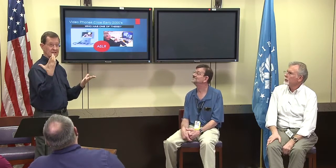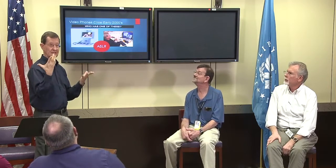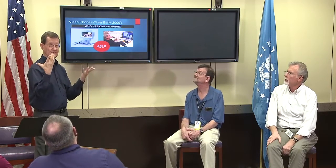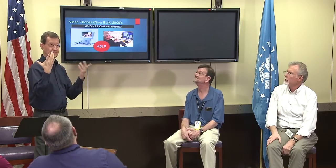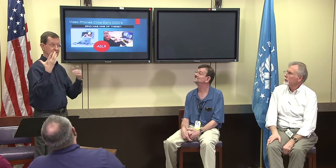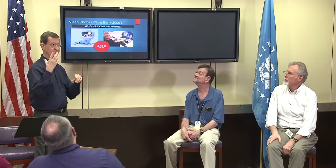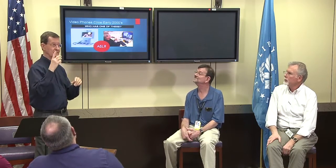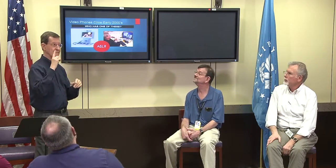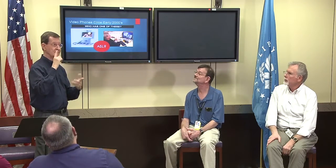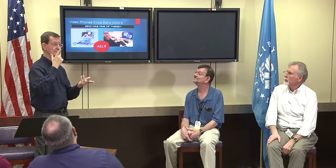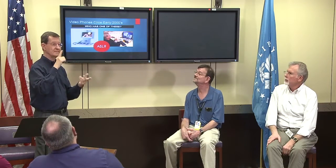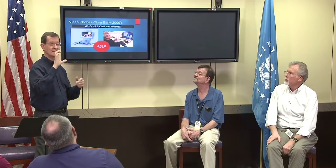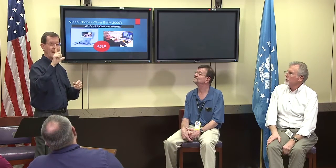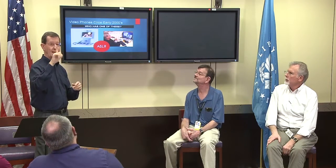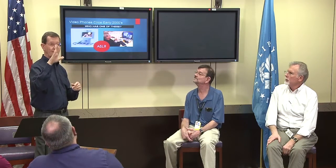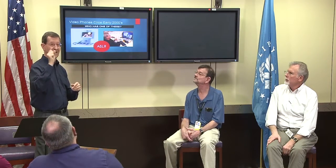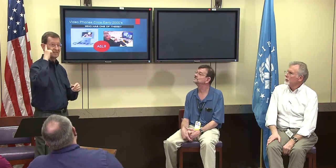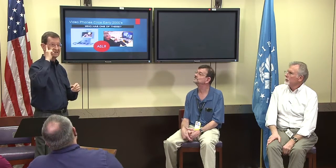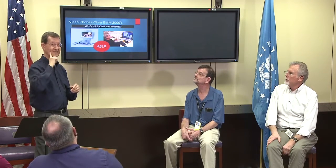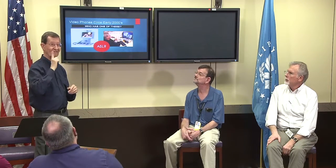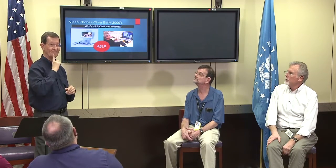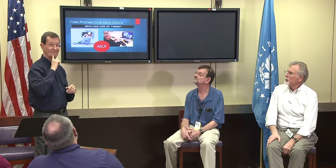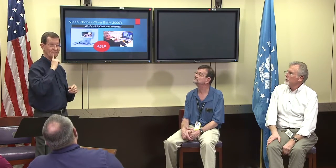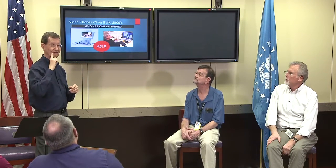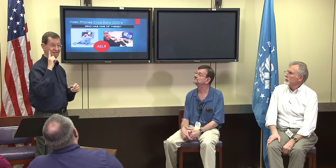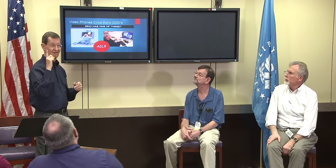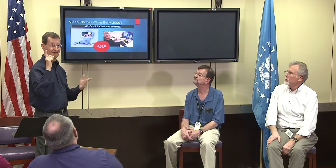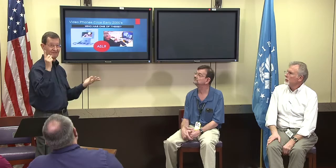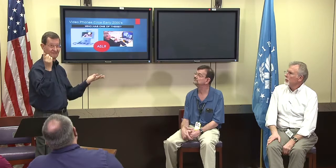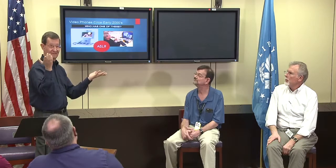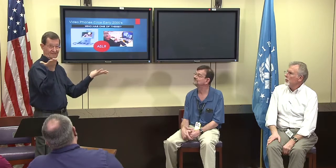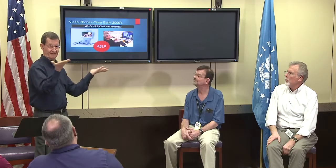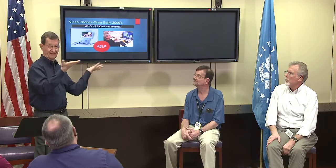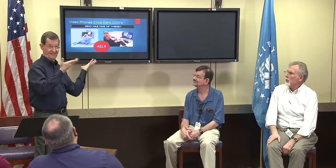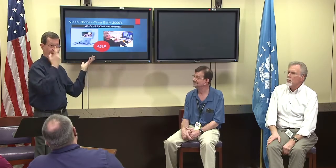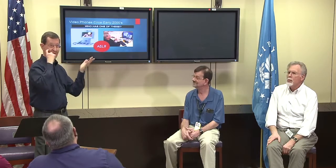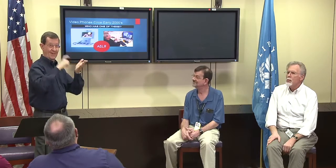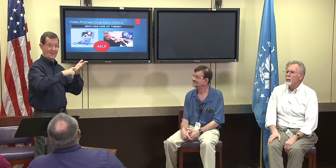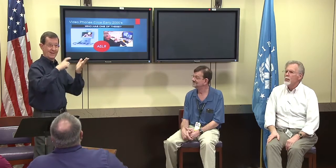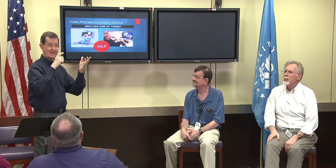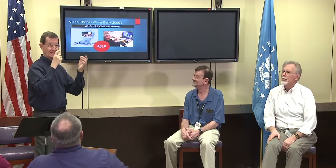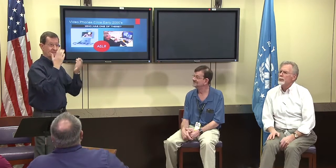but I do you want to ask a couple questions about clubs for the deaf?